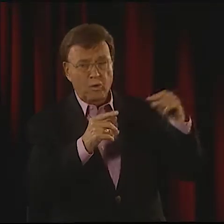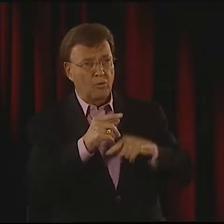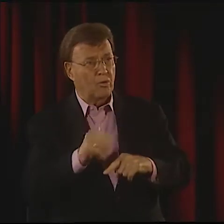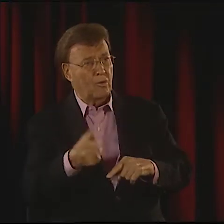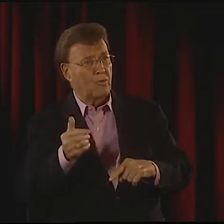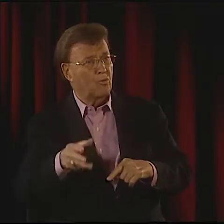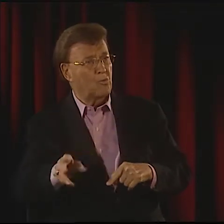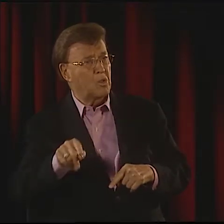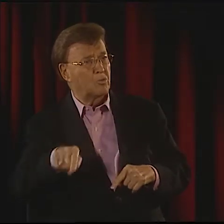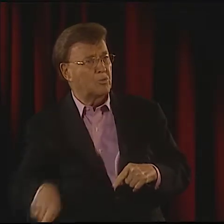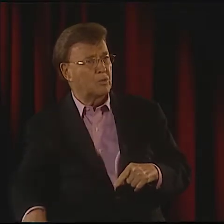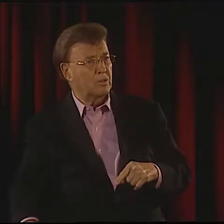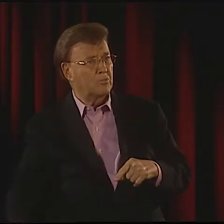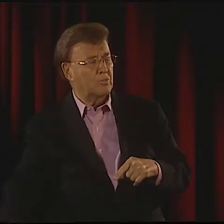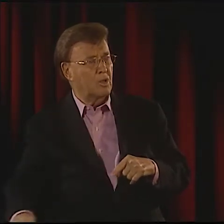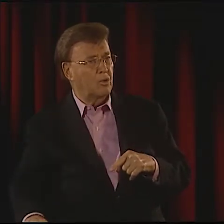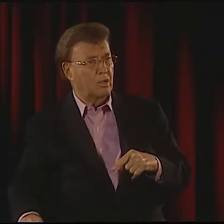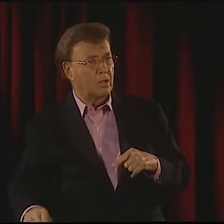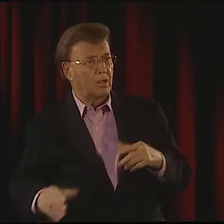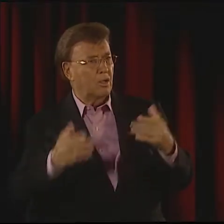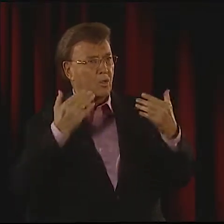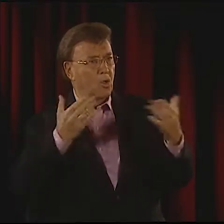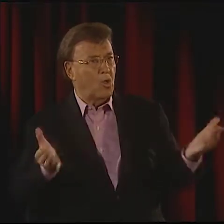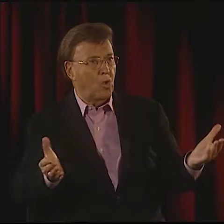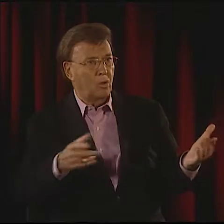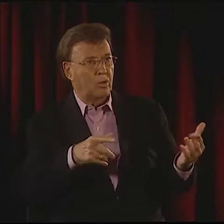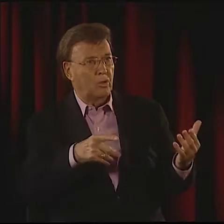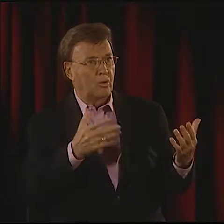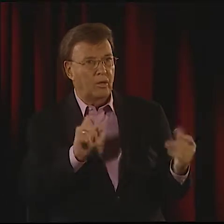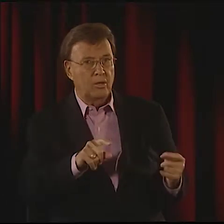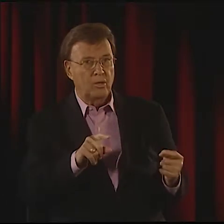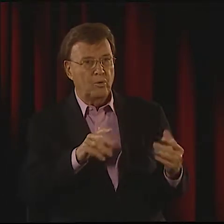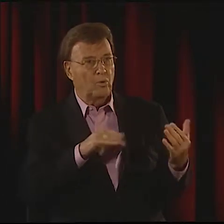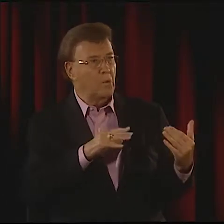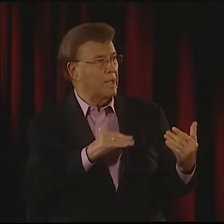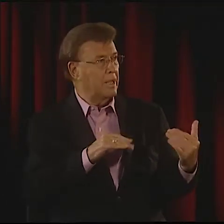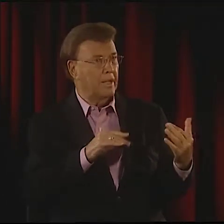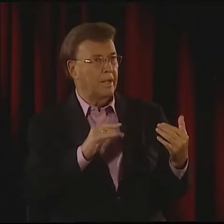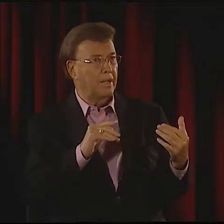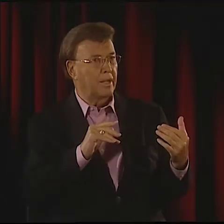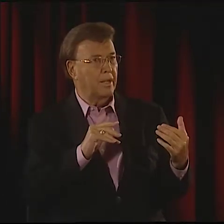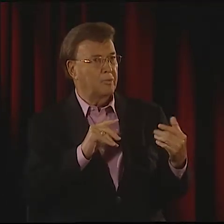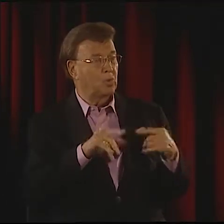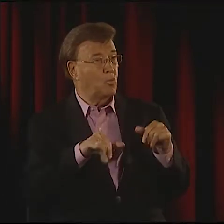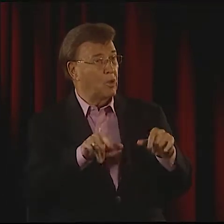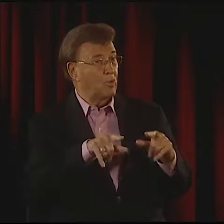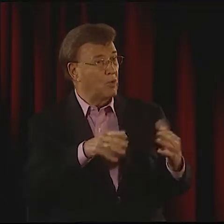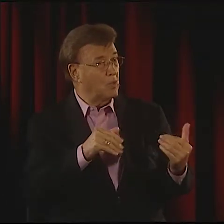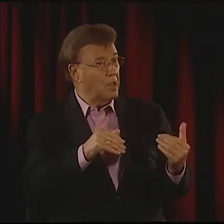MAYBE THE DEAD PERSON WILL GO UP TO HEAVEN OR PERHAPS THE OTHER WAY, BUT WE DON'T KNOW.